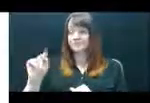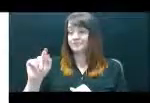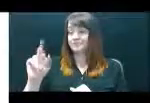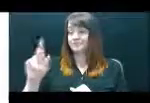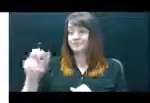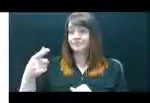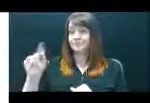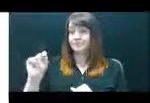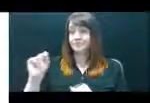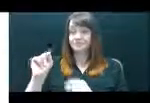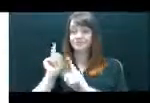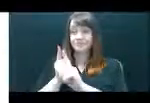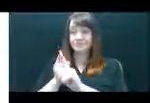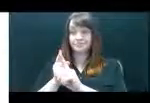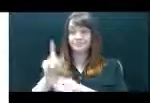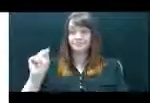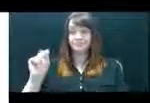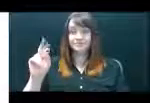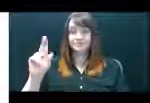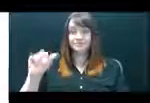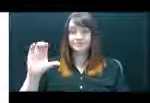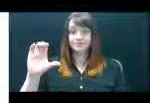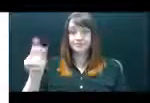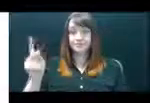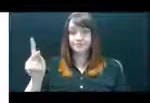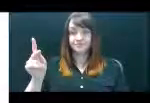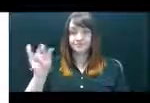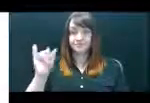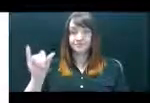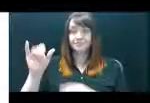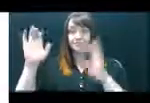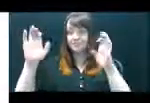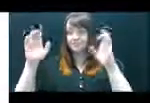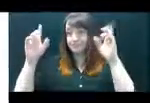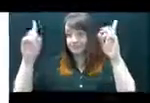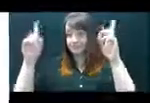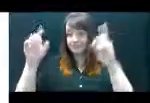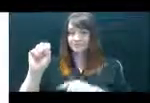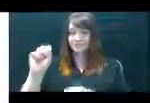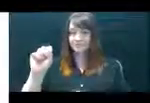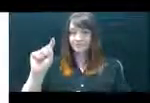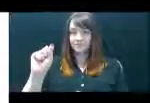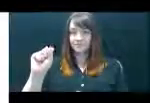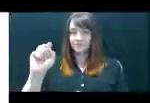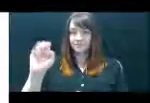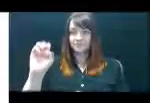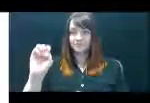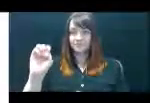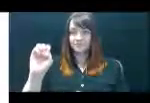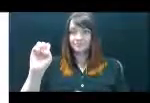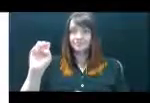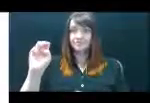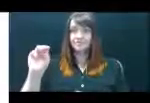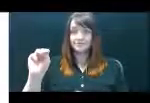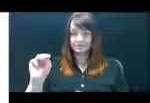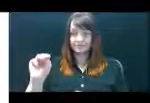and STEM topics. The field is highlighted in yellow and enlarged in the oval on the